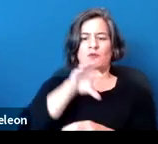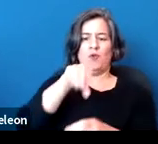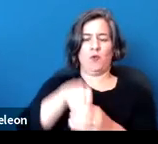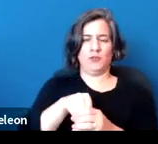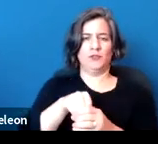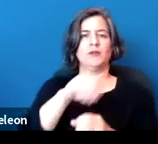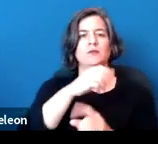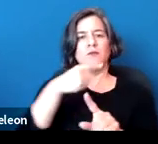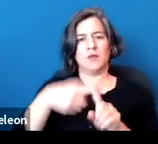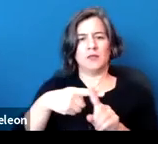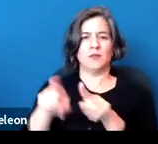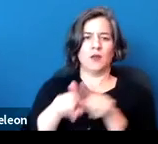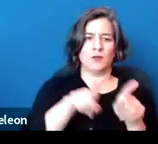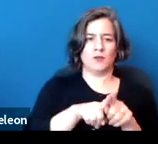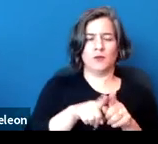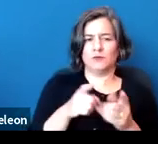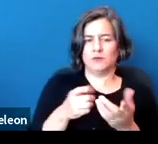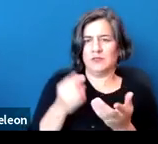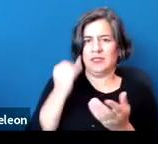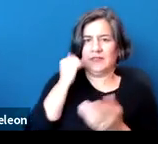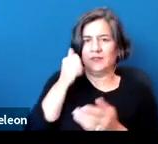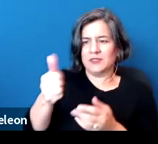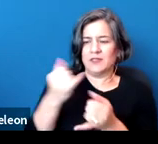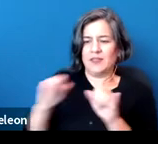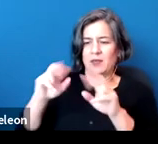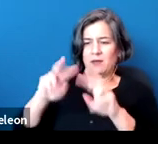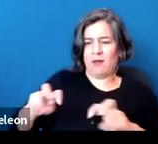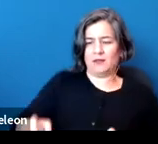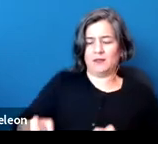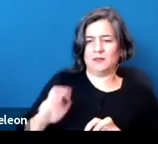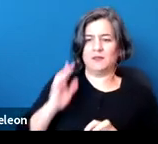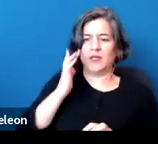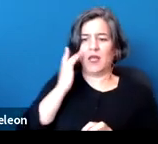by independent analysis under our California standards.